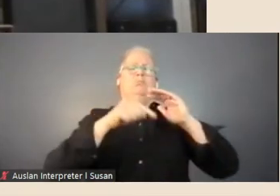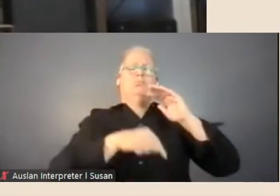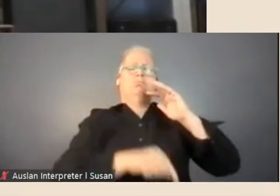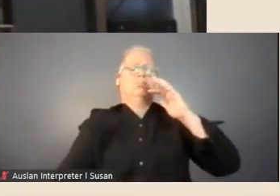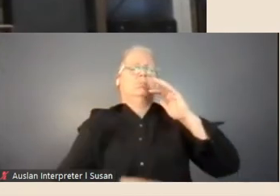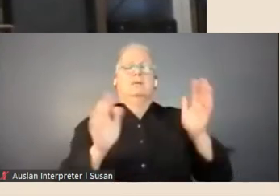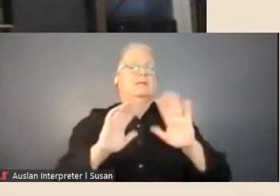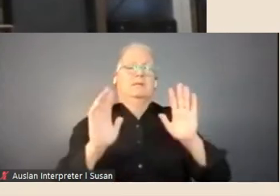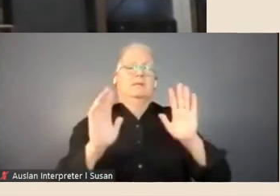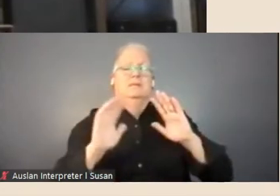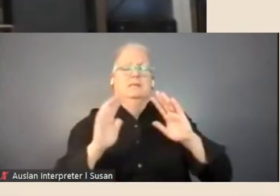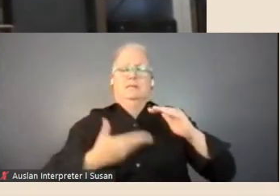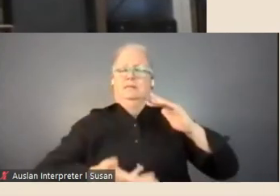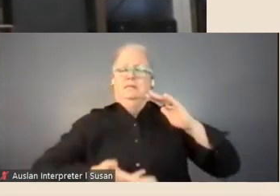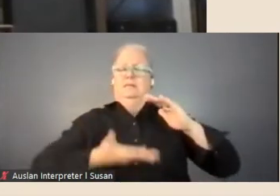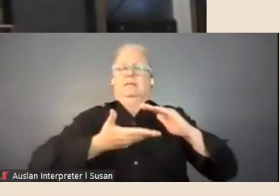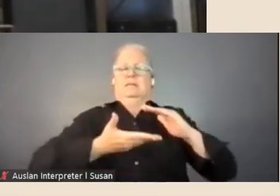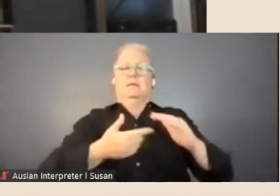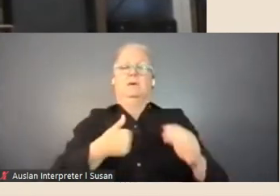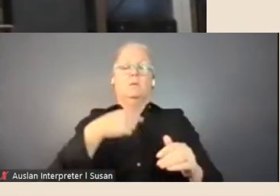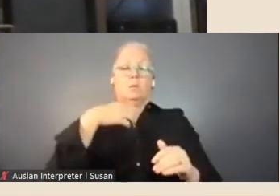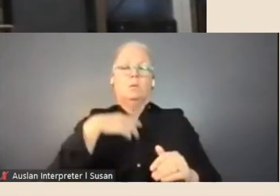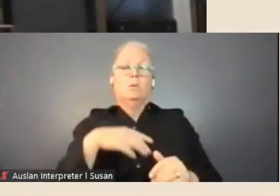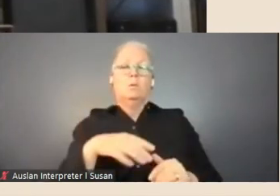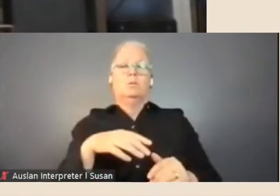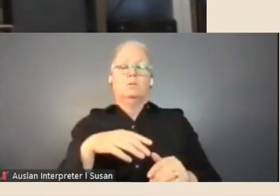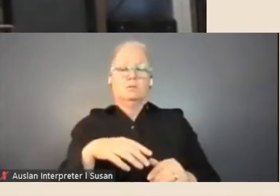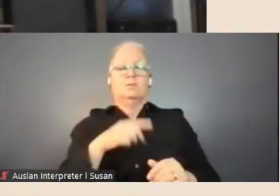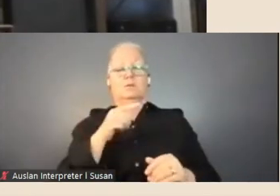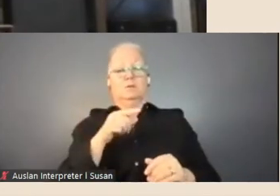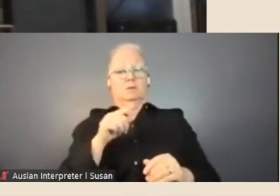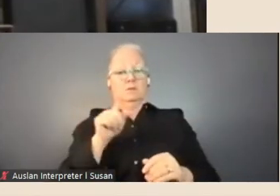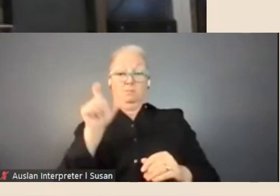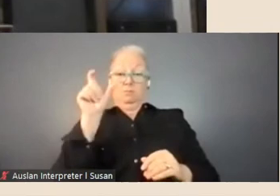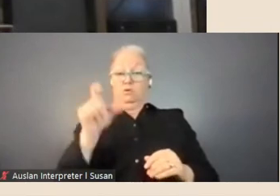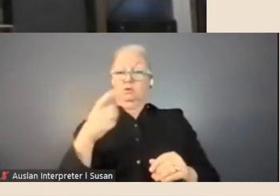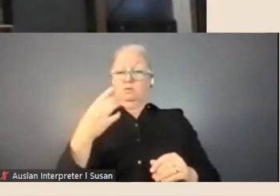but we want to see that the applicant has an understanding of what's in the collection, has